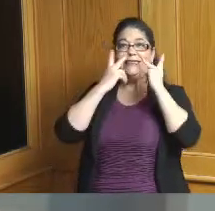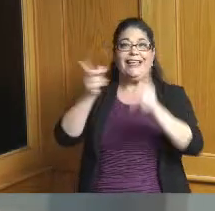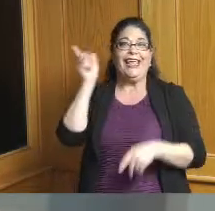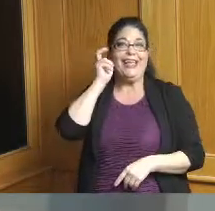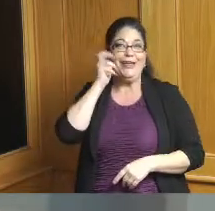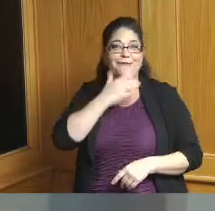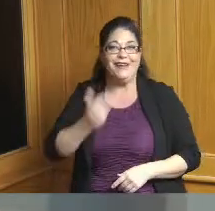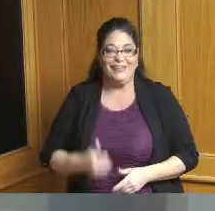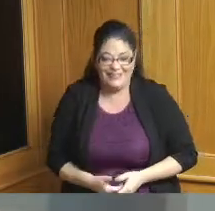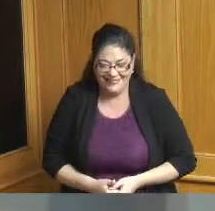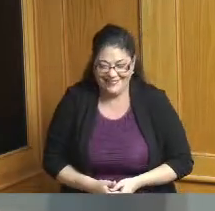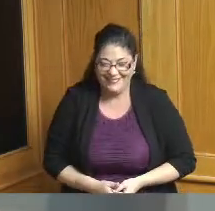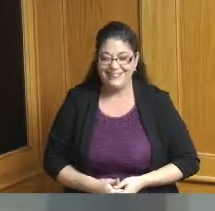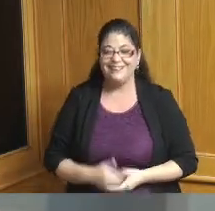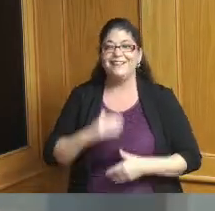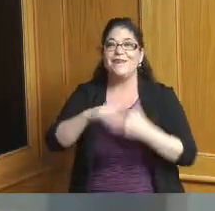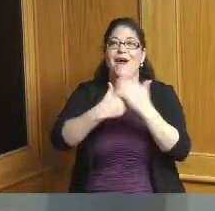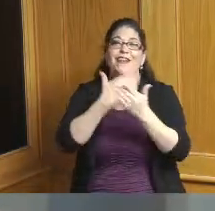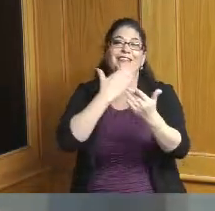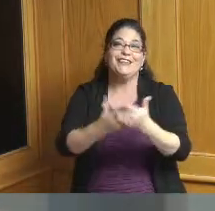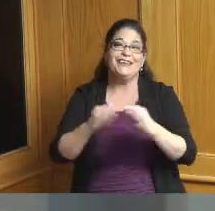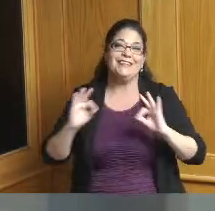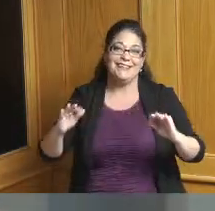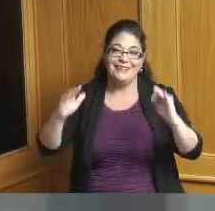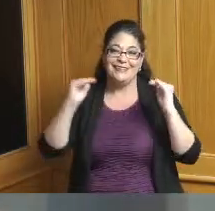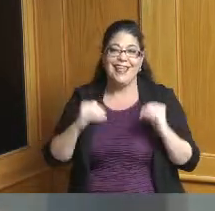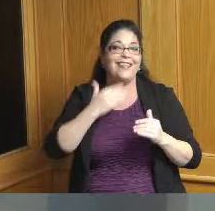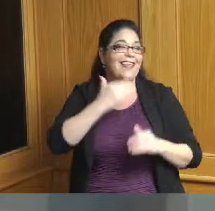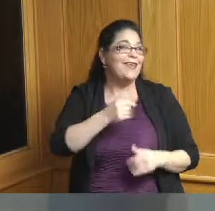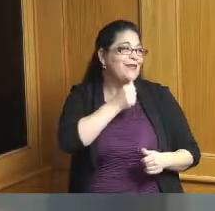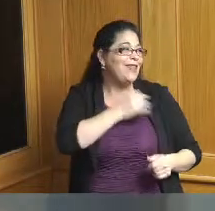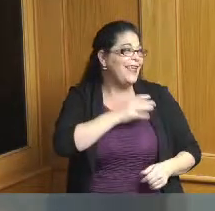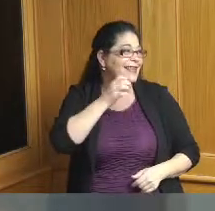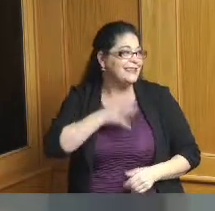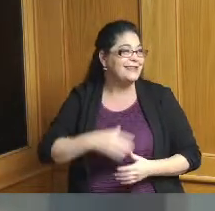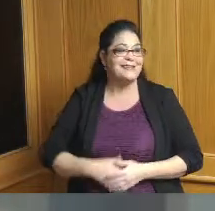but anyway we're all good thank you thank you ladies so we will move forward